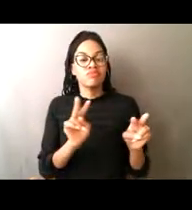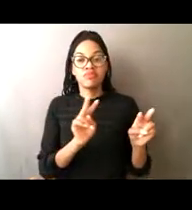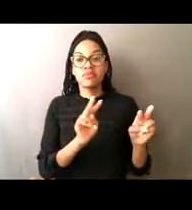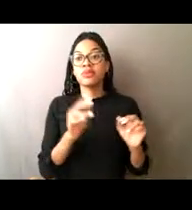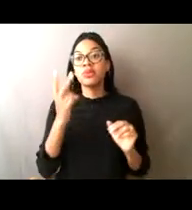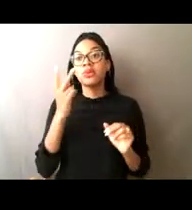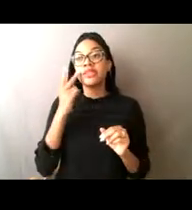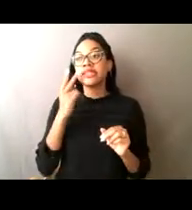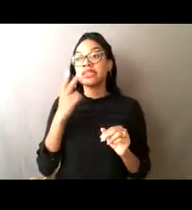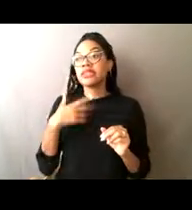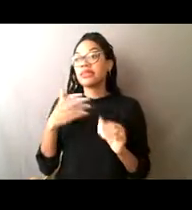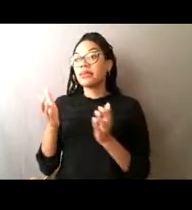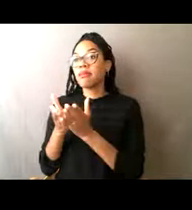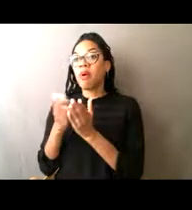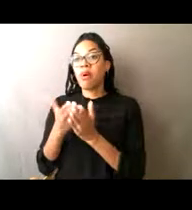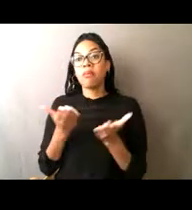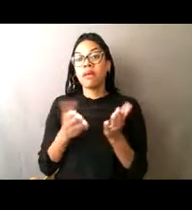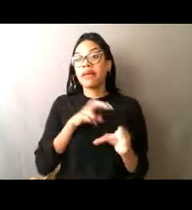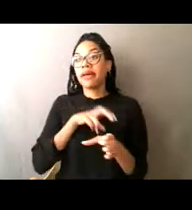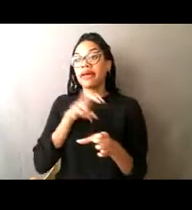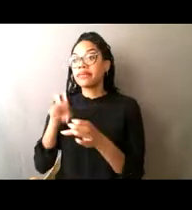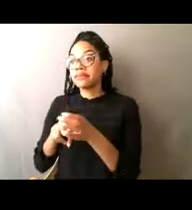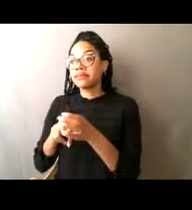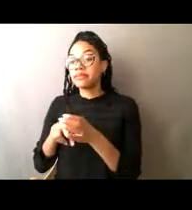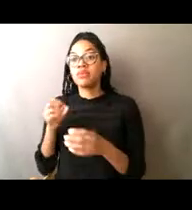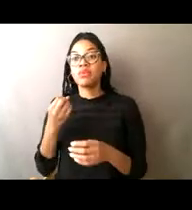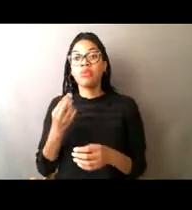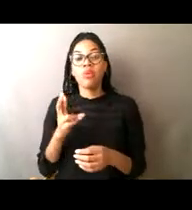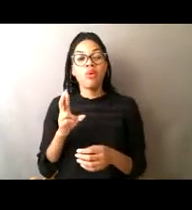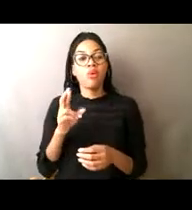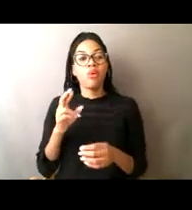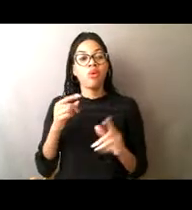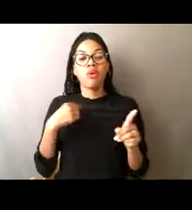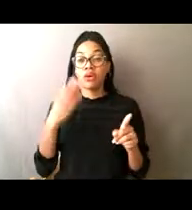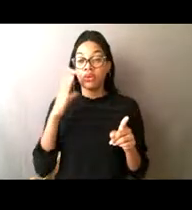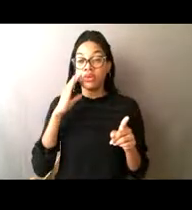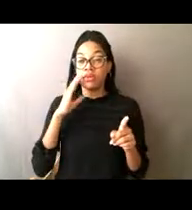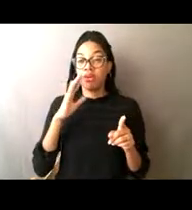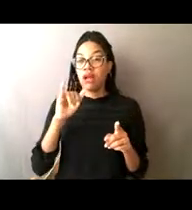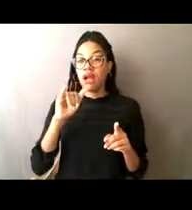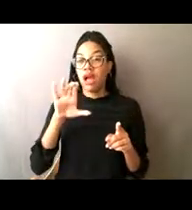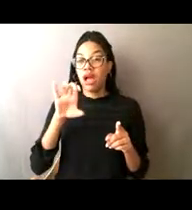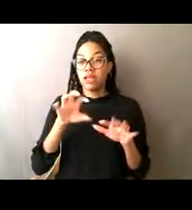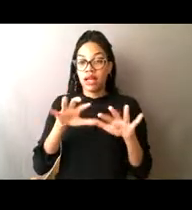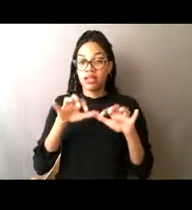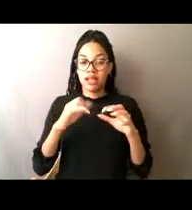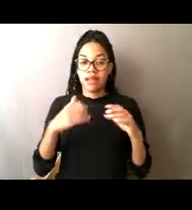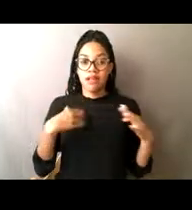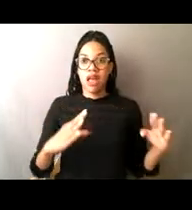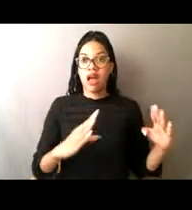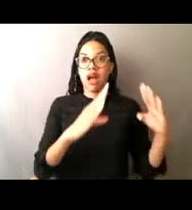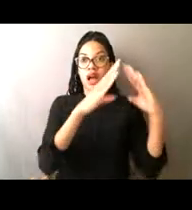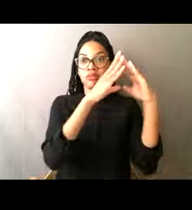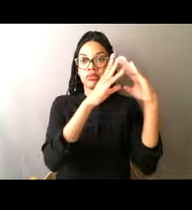We might go over there and do a marine mammal patrol and make sure nobody is harassing the harbor seals that like to get on the ice there.